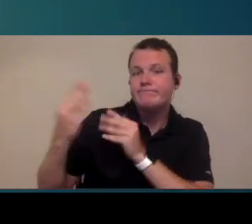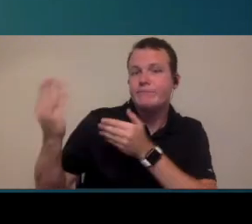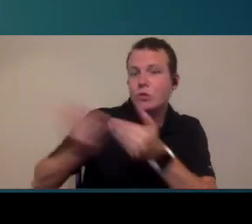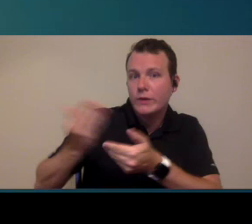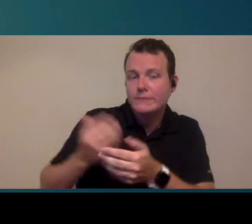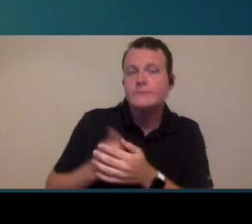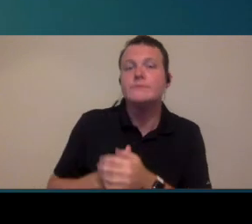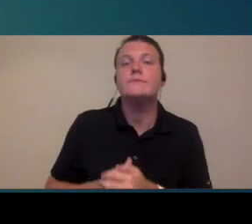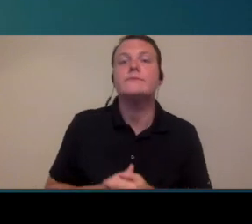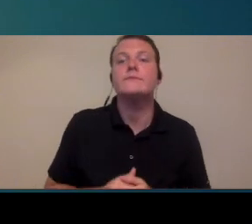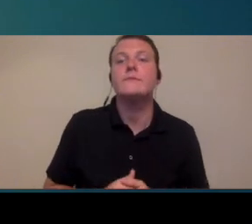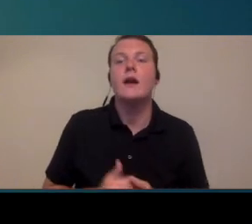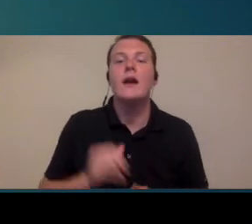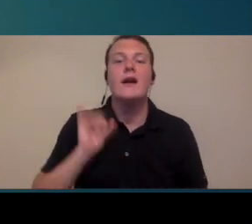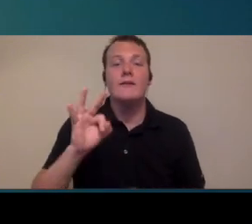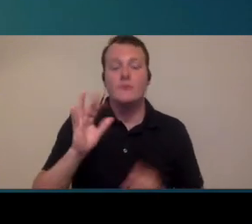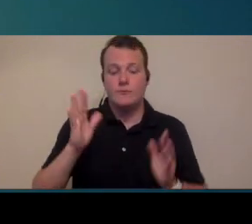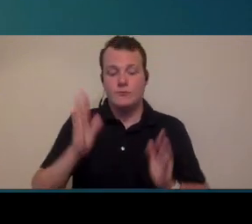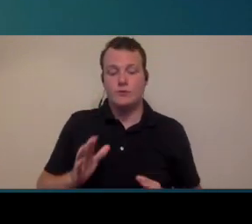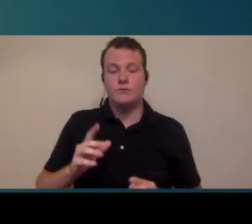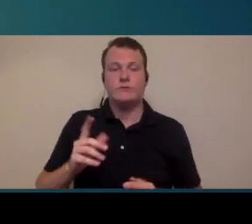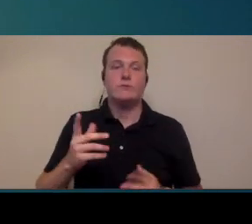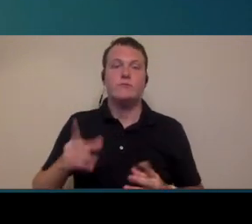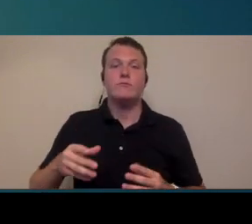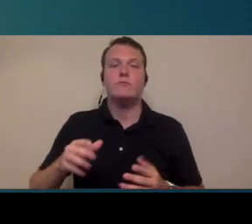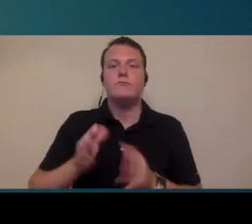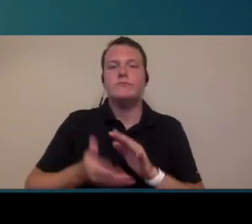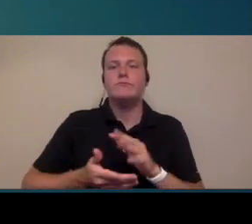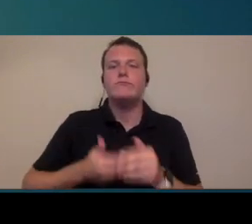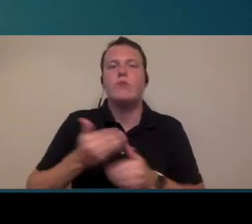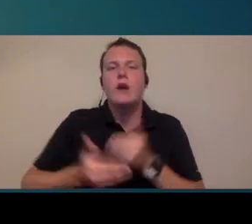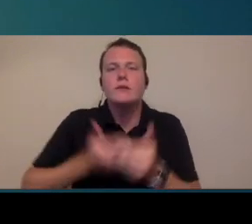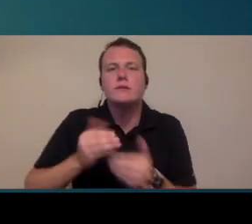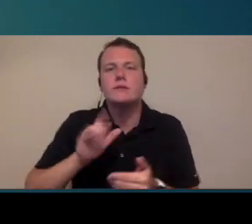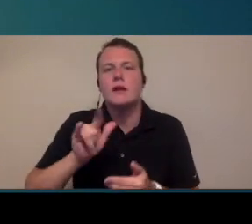processing your claims it might be that you only have a few hours a day or a few